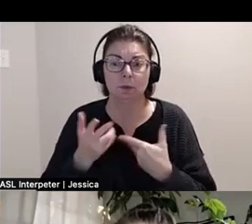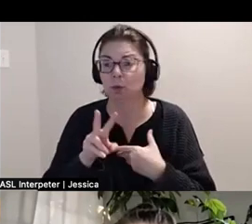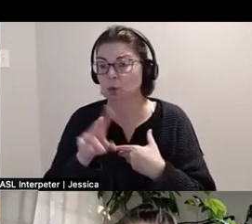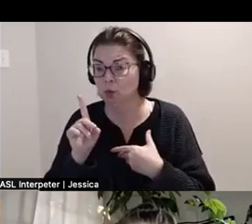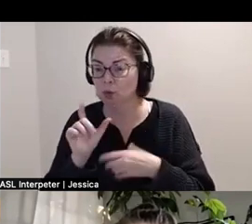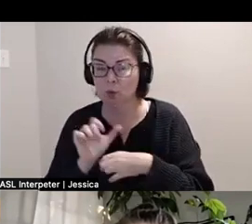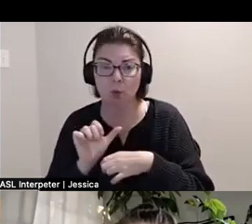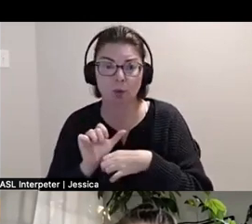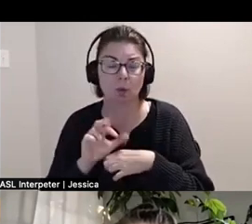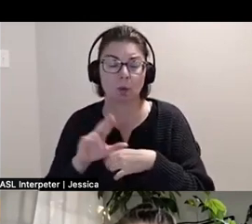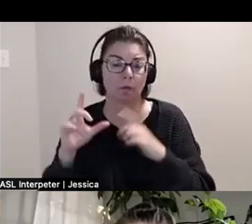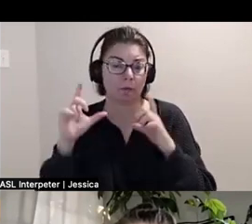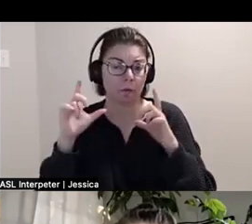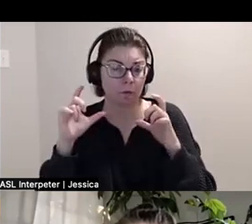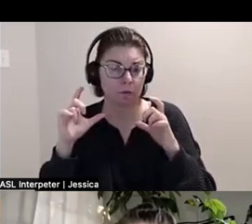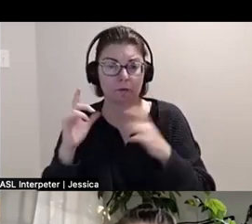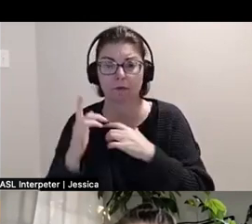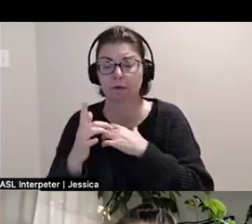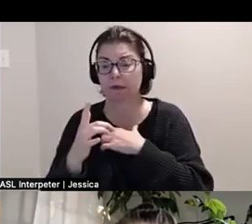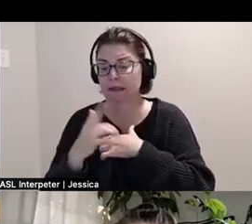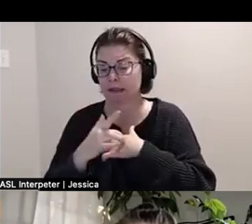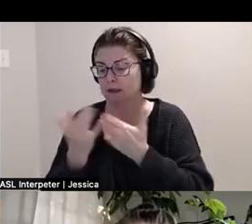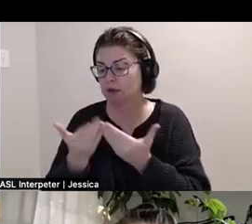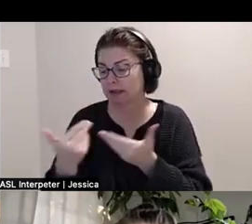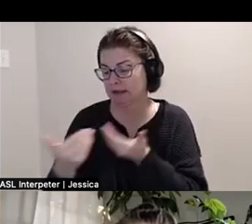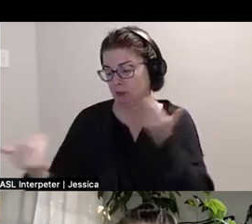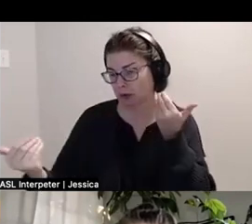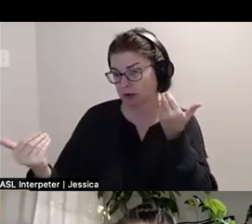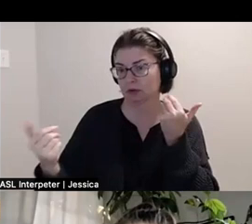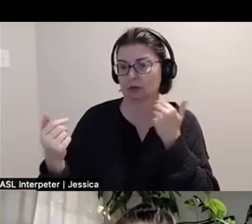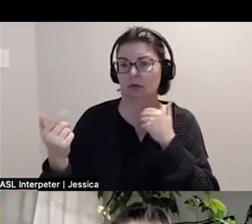or like a photograph. And the touch object to separate, or something else.